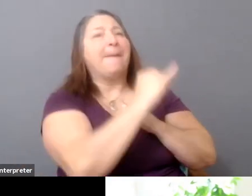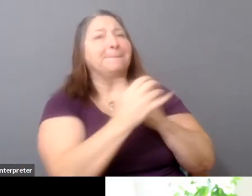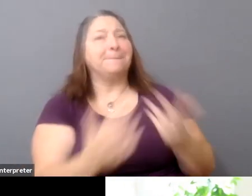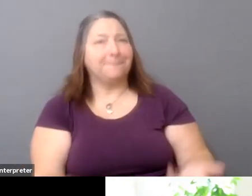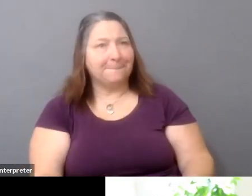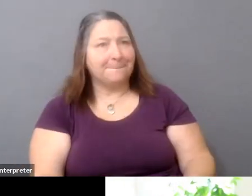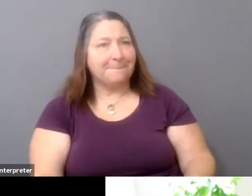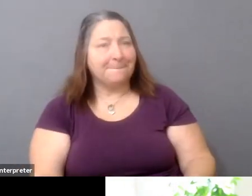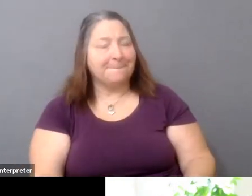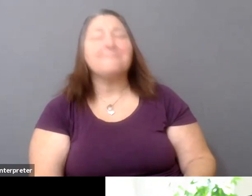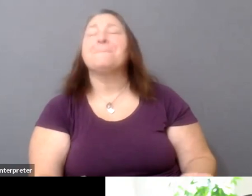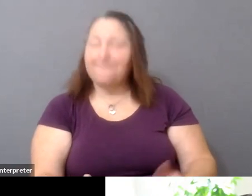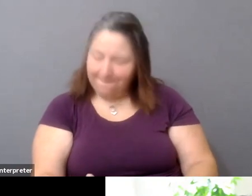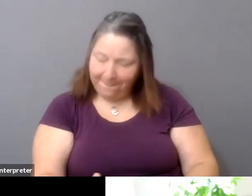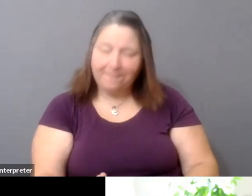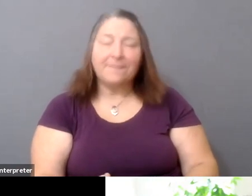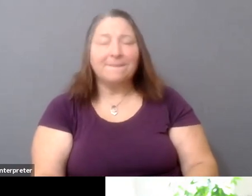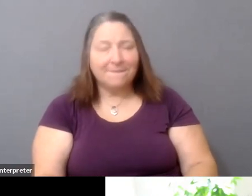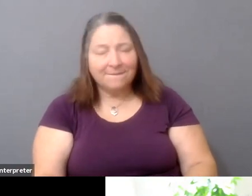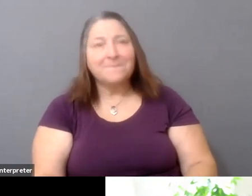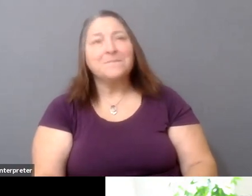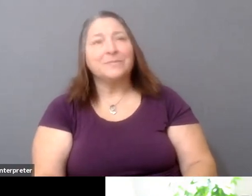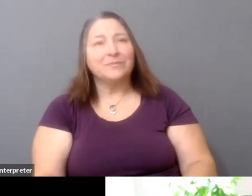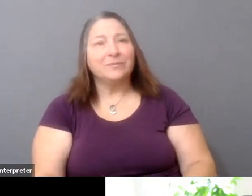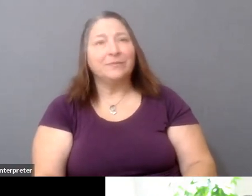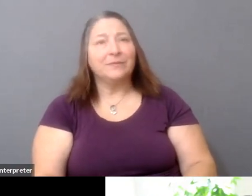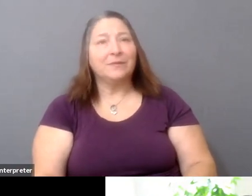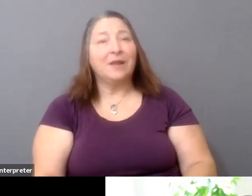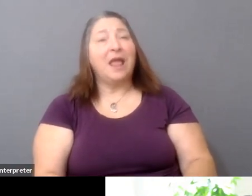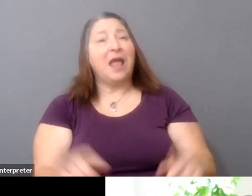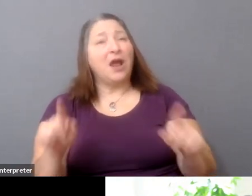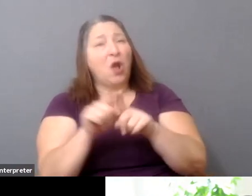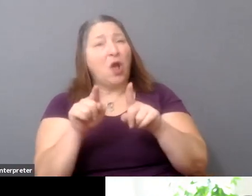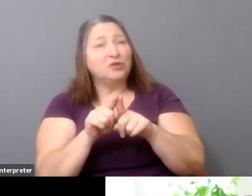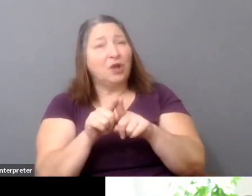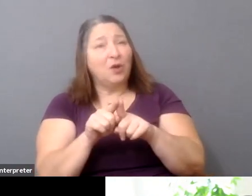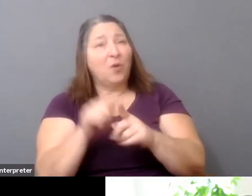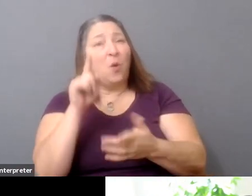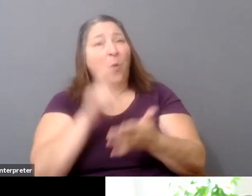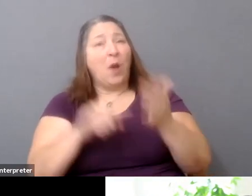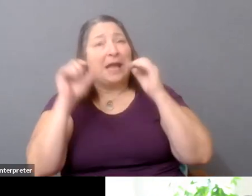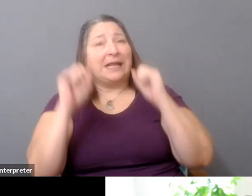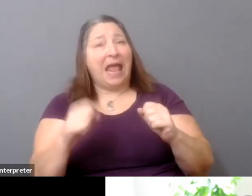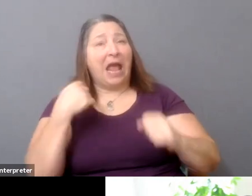You know, and also what structures-- what can we do?